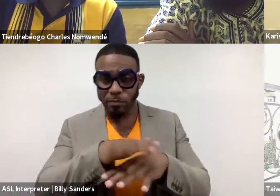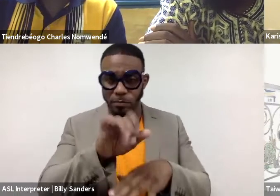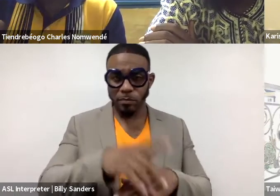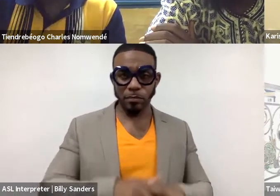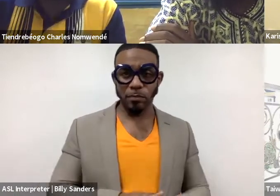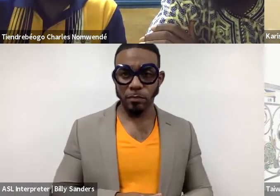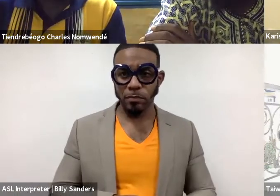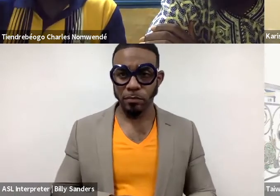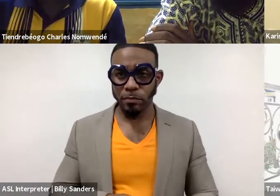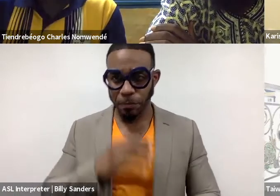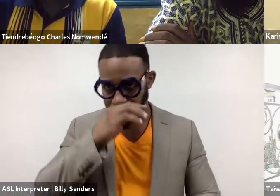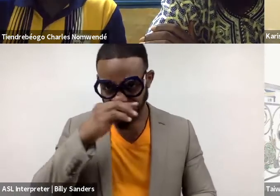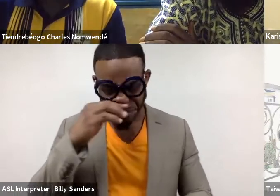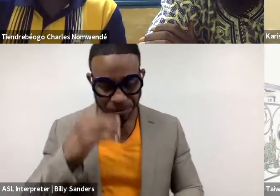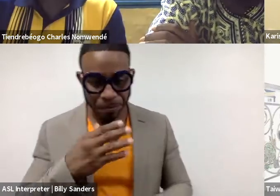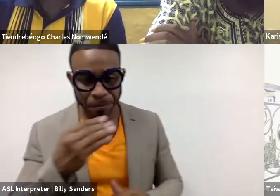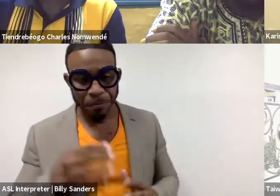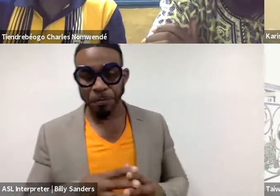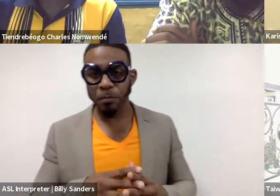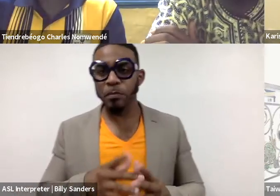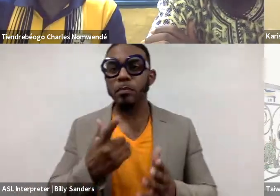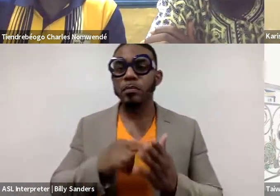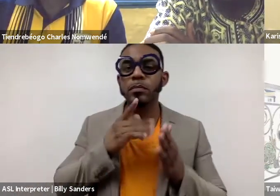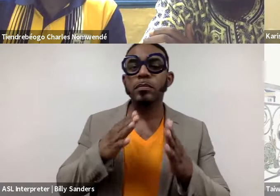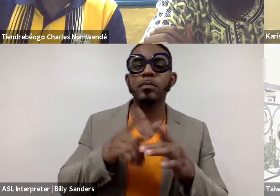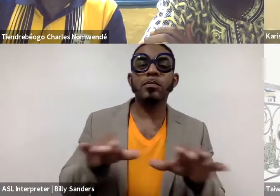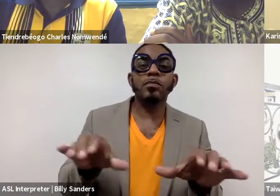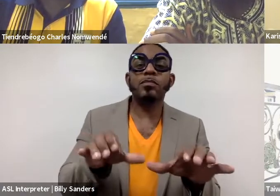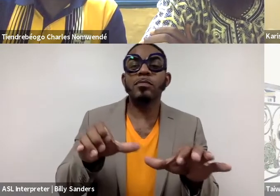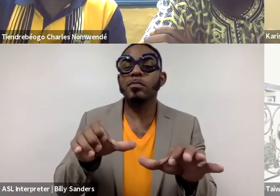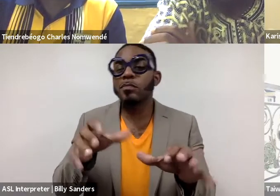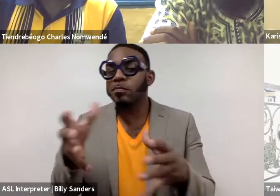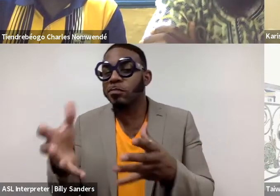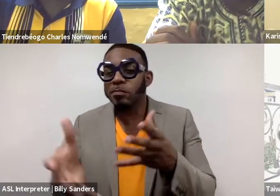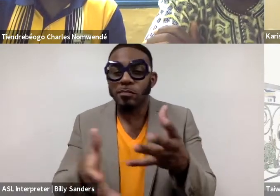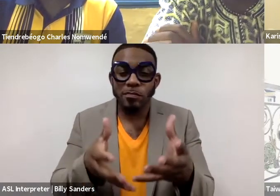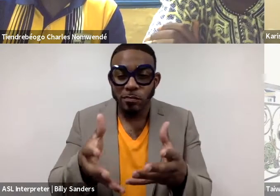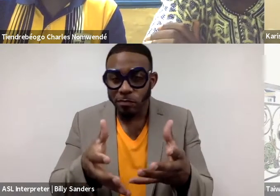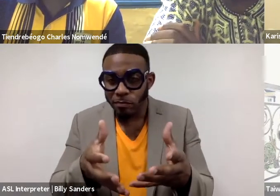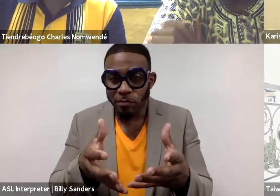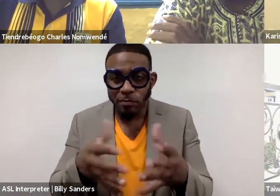(Charles speaks French) What is the way to do these extraordinary things?